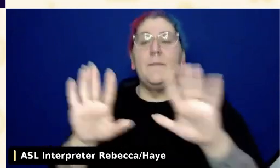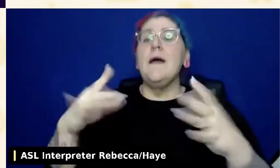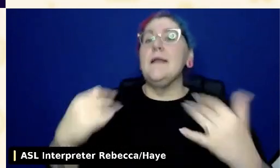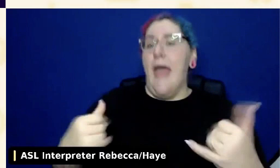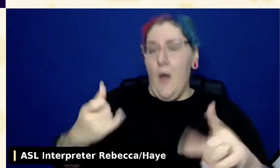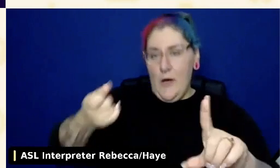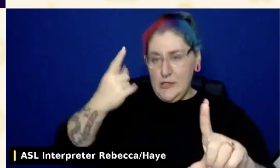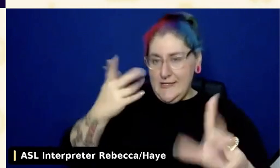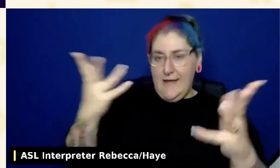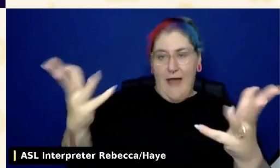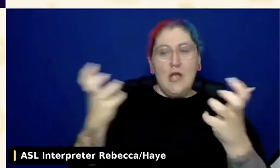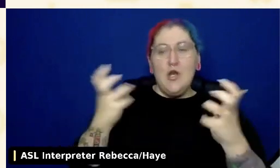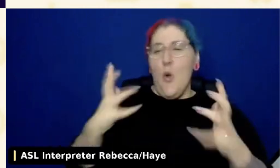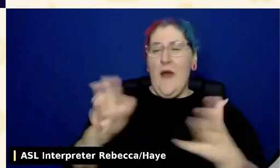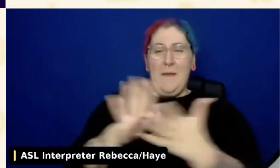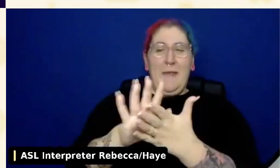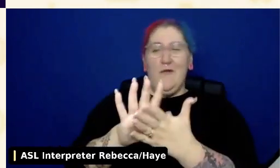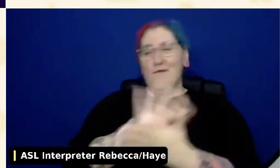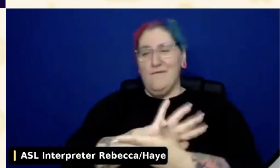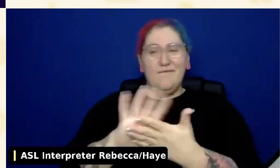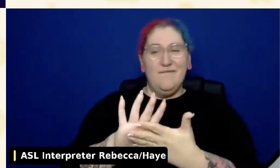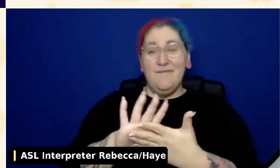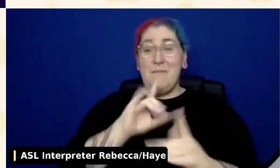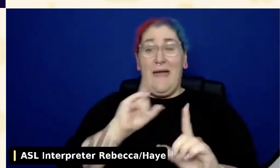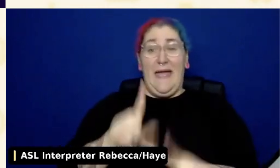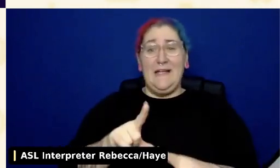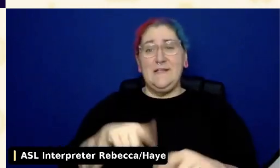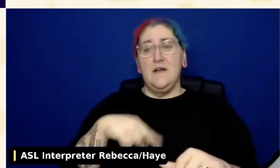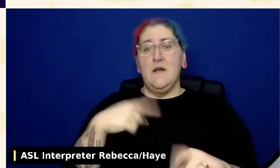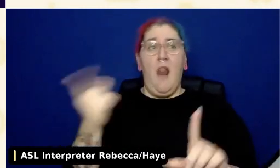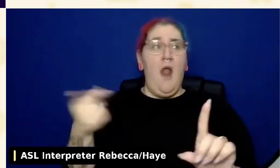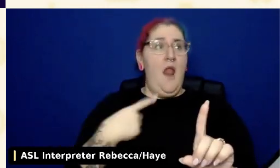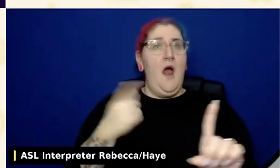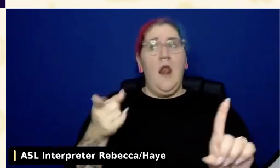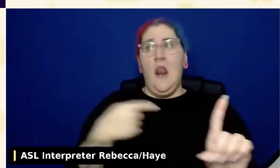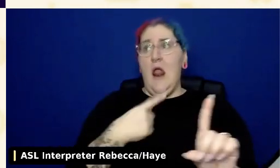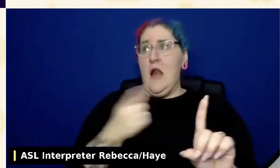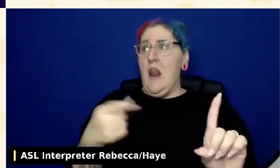with a super roundabout answer and nothing concrete.